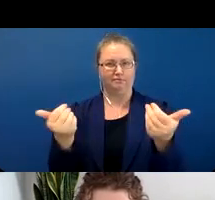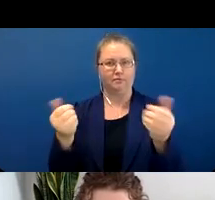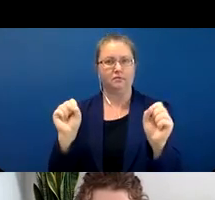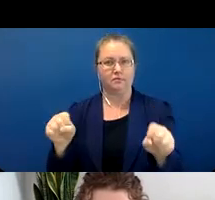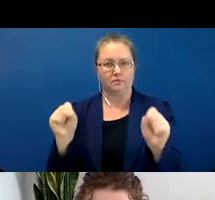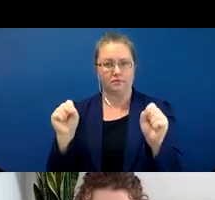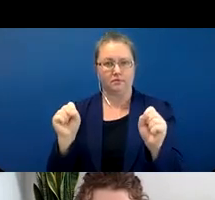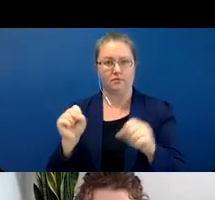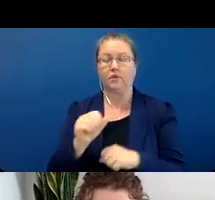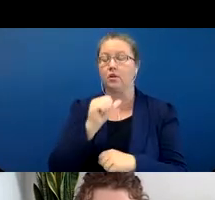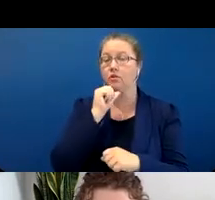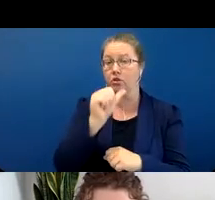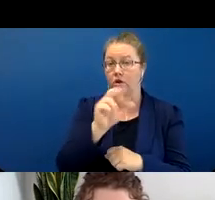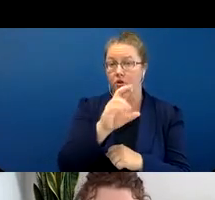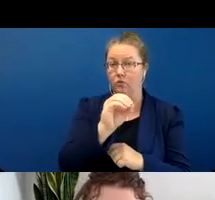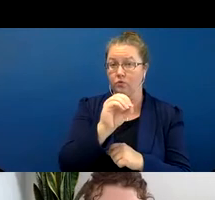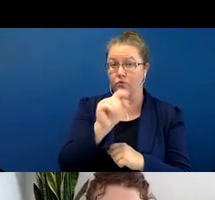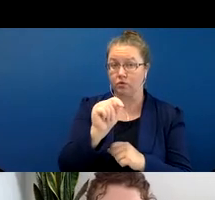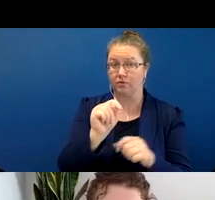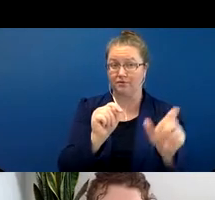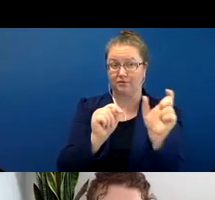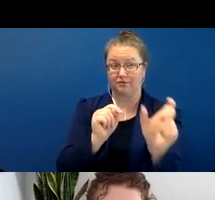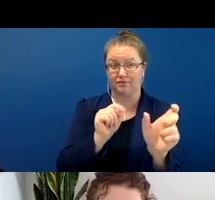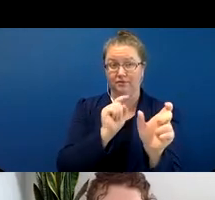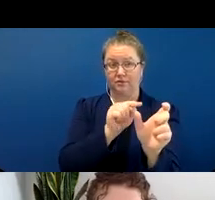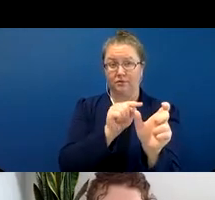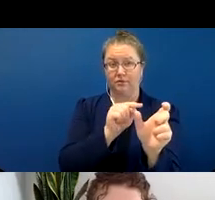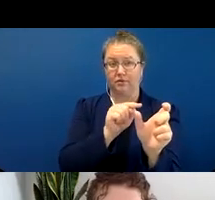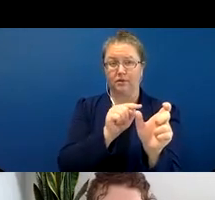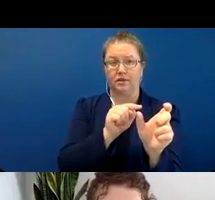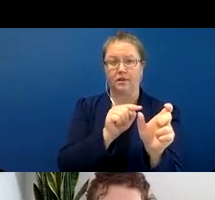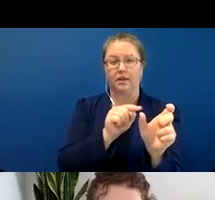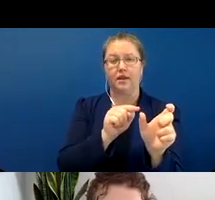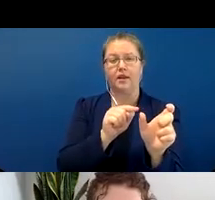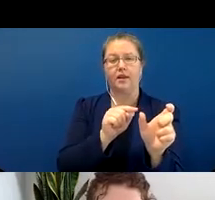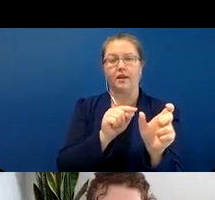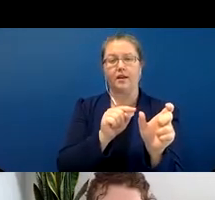classifier includes something of the kind that Marianne Methune and others have described